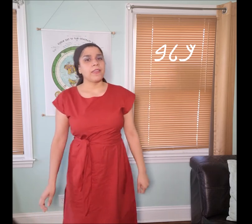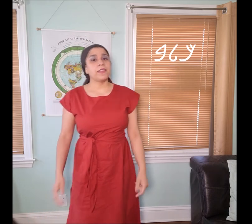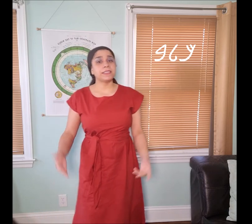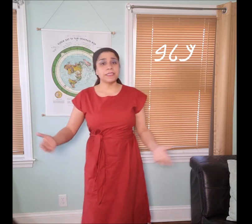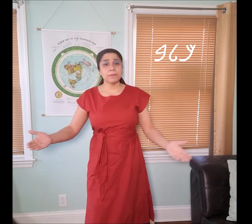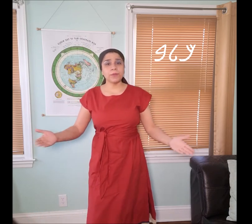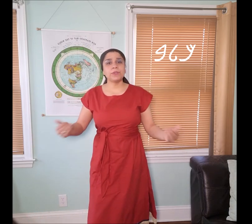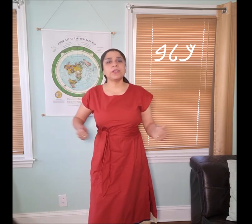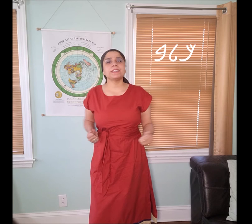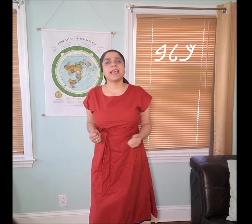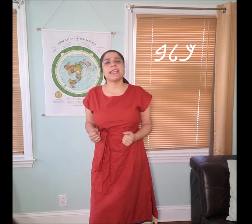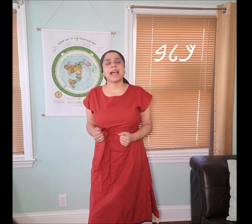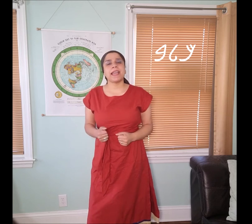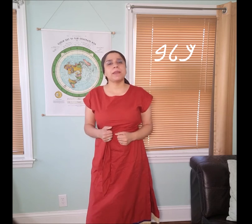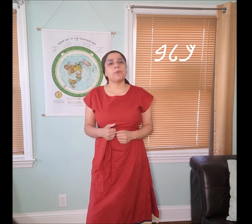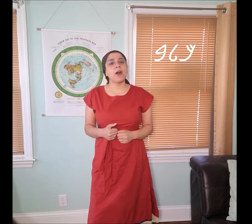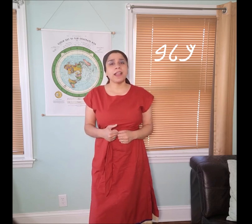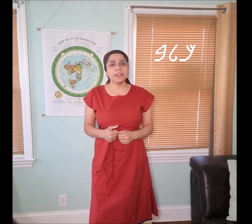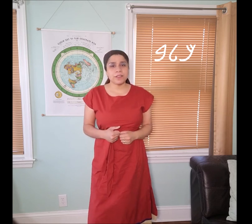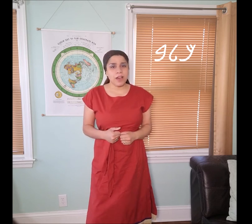the symbol looks like I am walking a dog